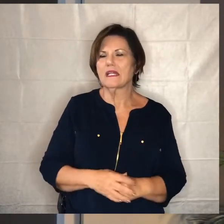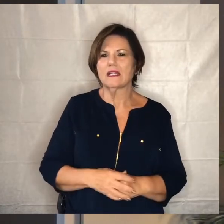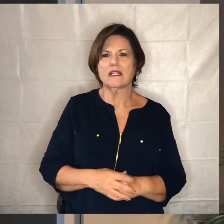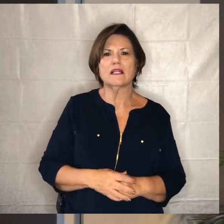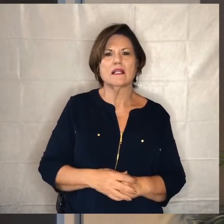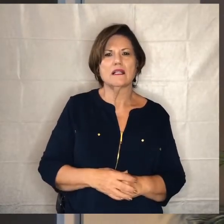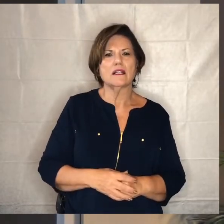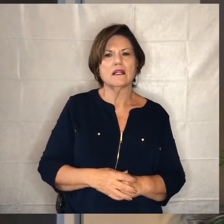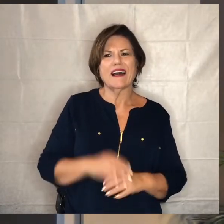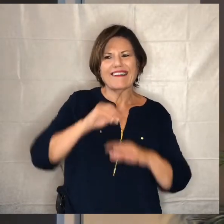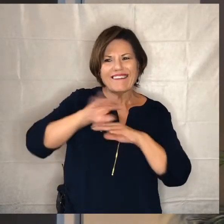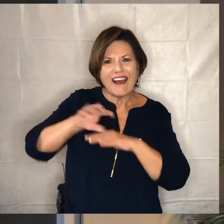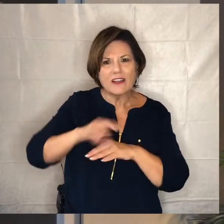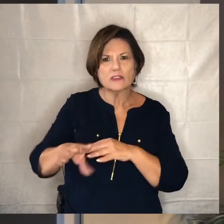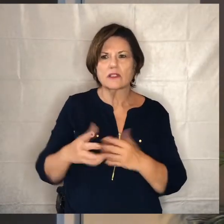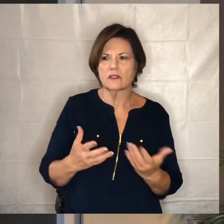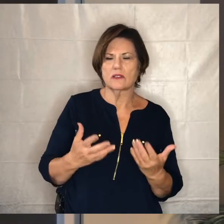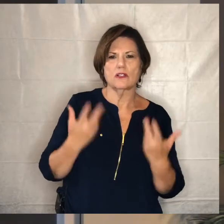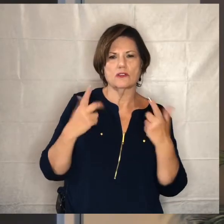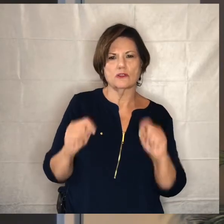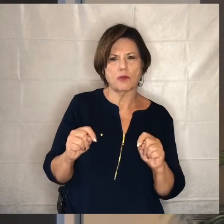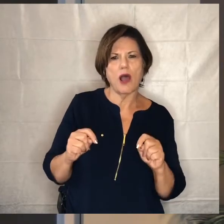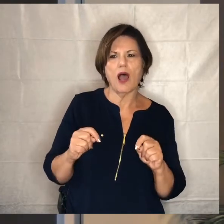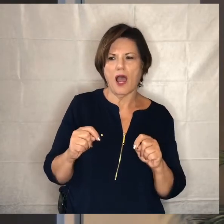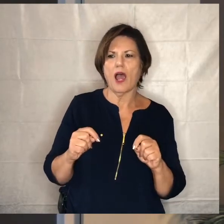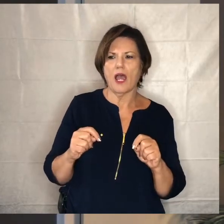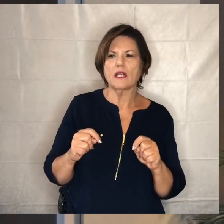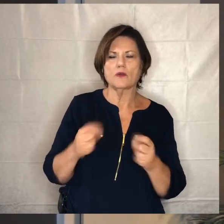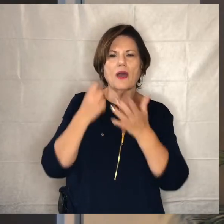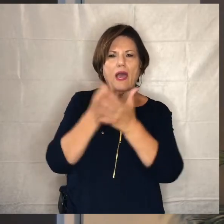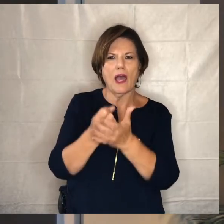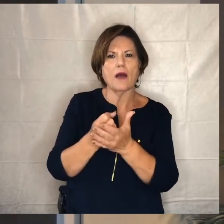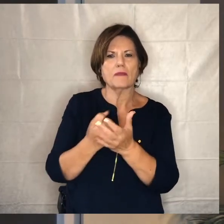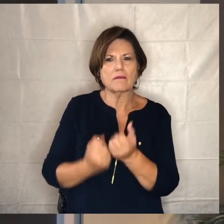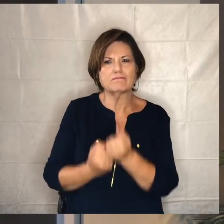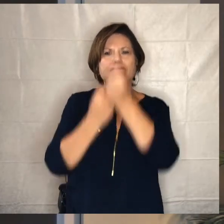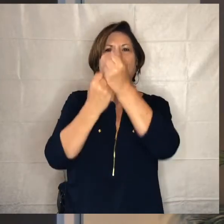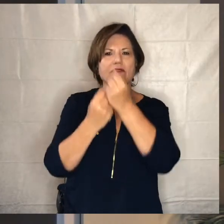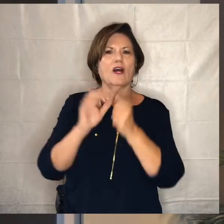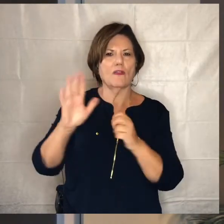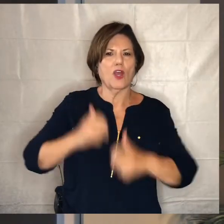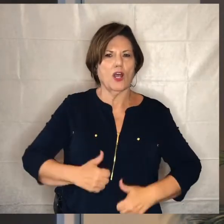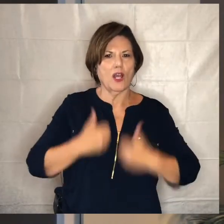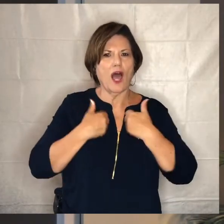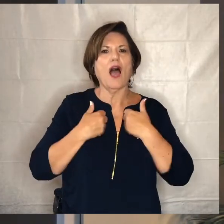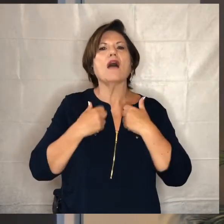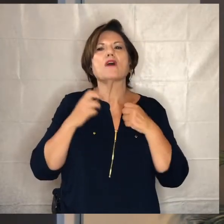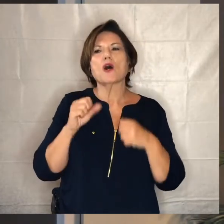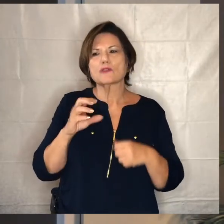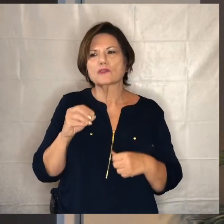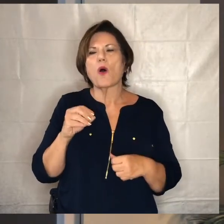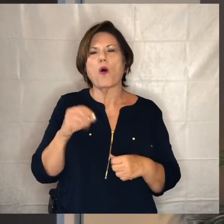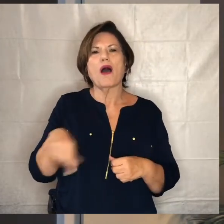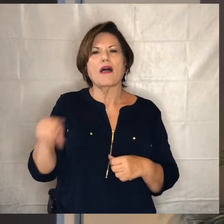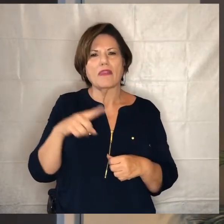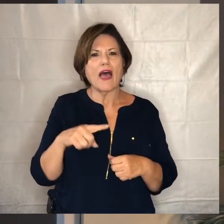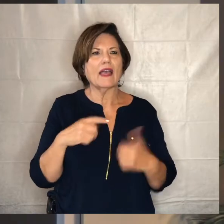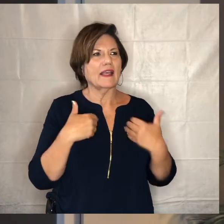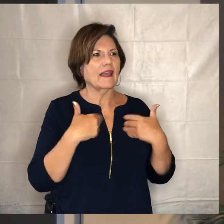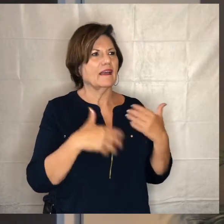all sorts of counseling trying to put their life basically back together so that they might be able to enter back into the the workforce and and be able